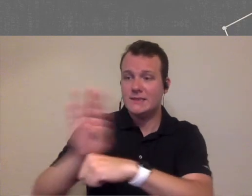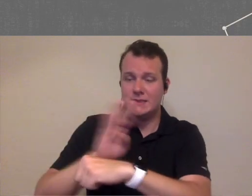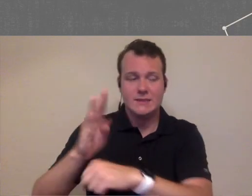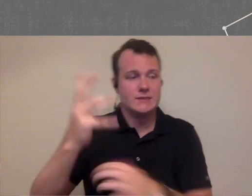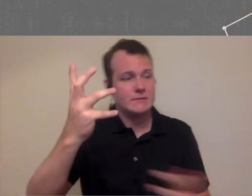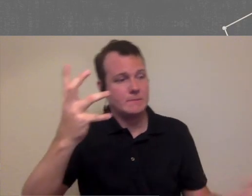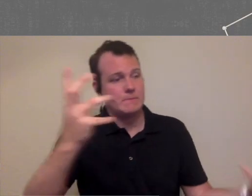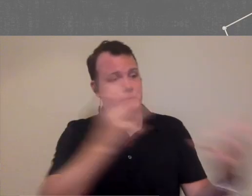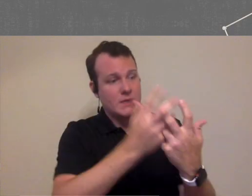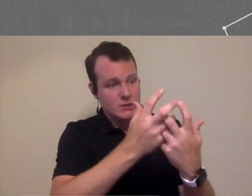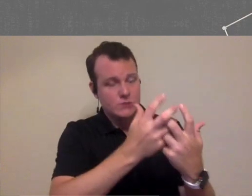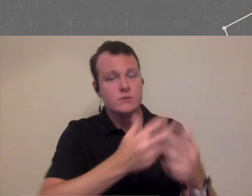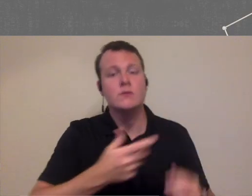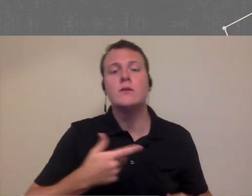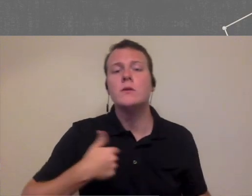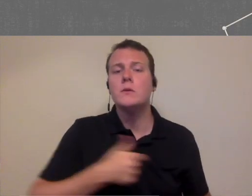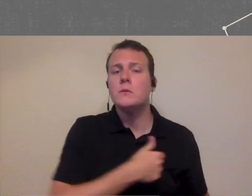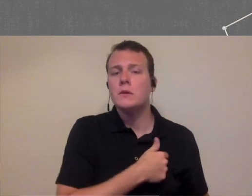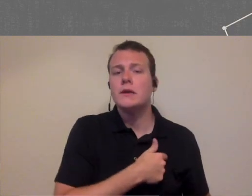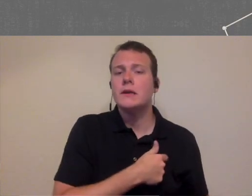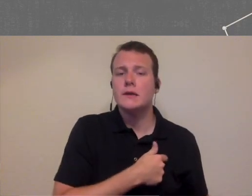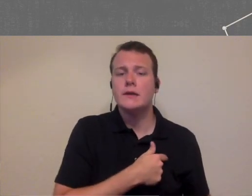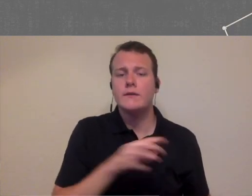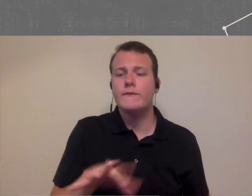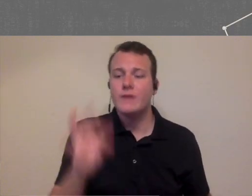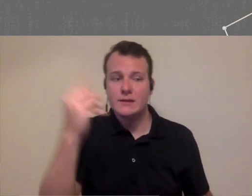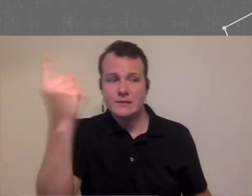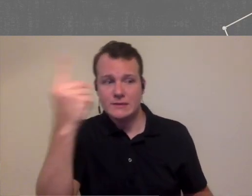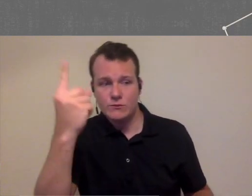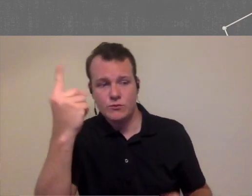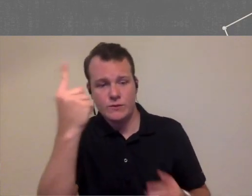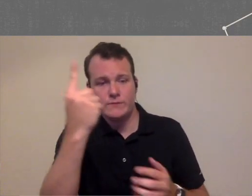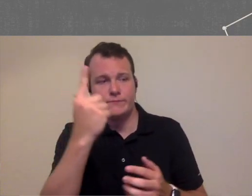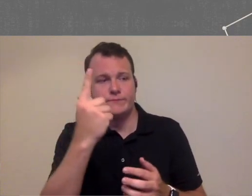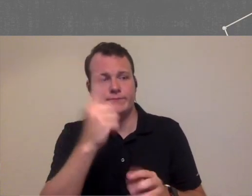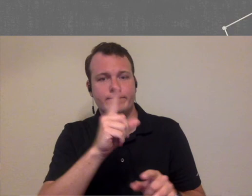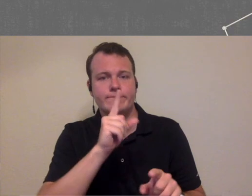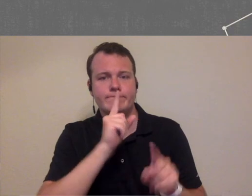similar and so that we could find maybe somebody who could answer your question